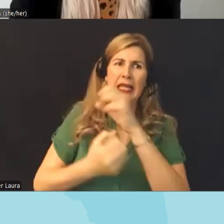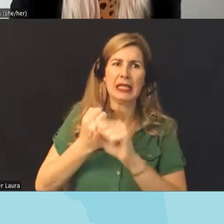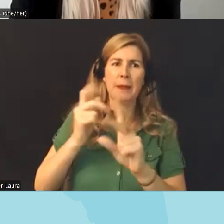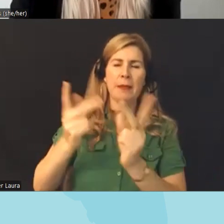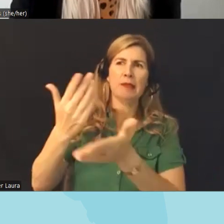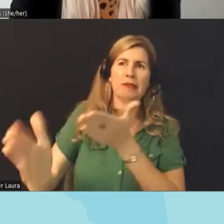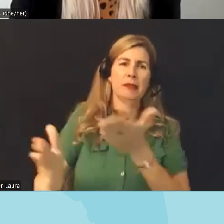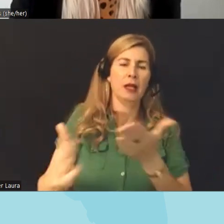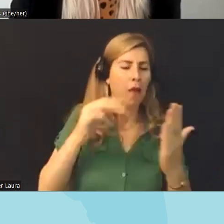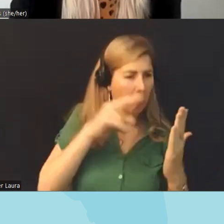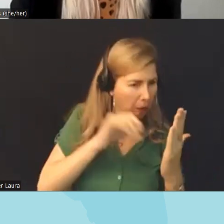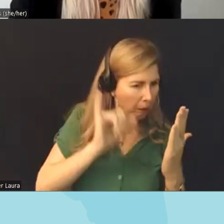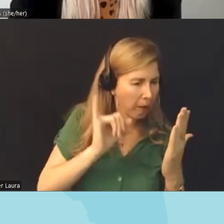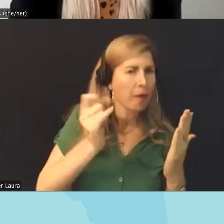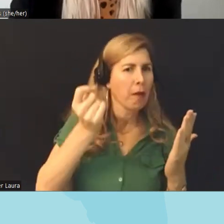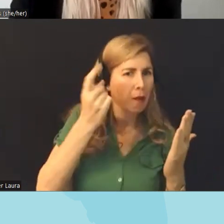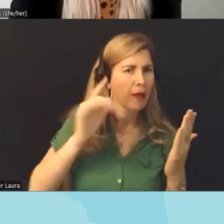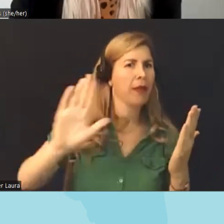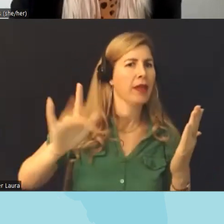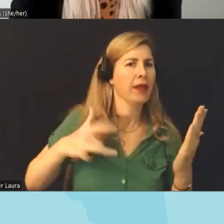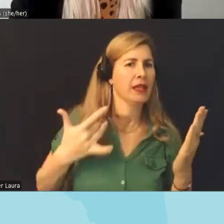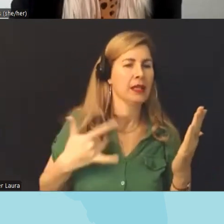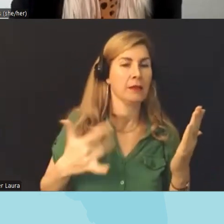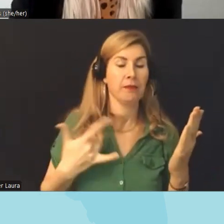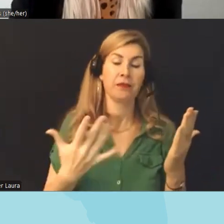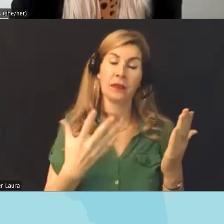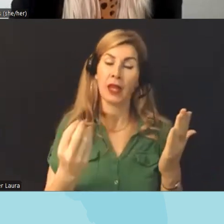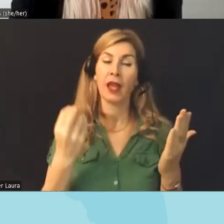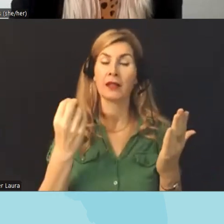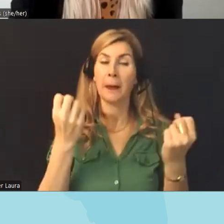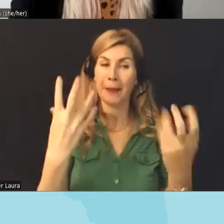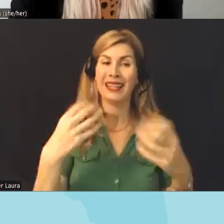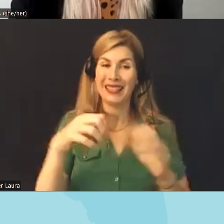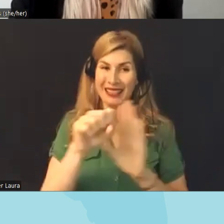seeing the attempt of banning so many things in our state is because netive beliefs are so